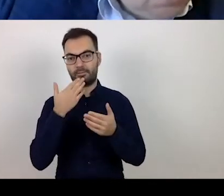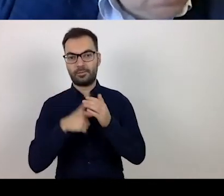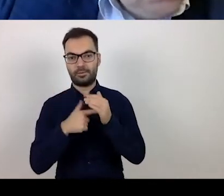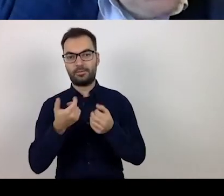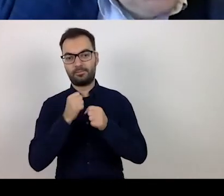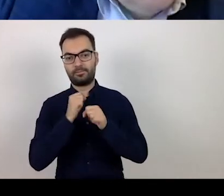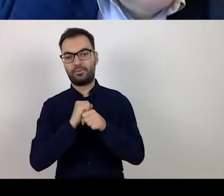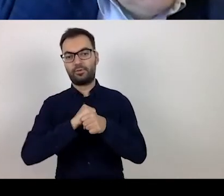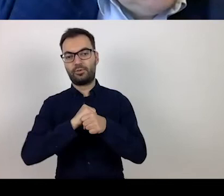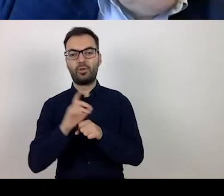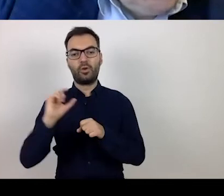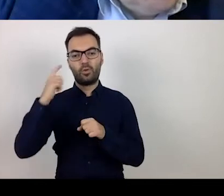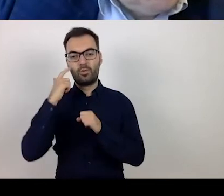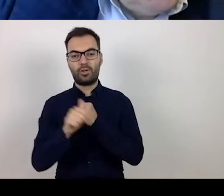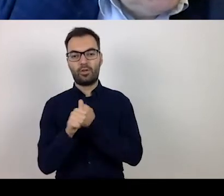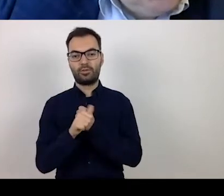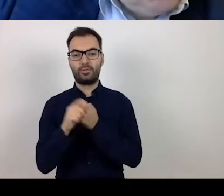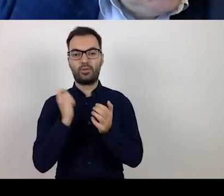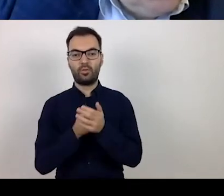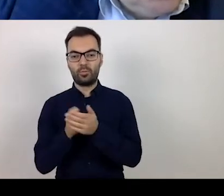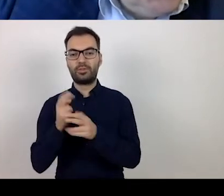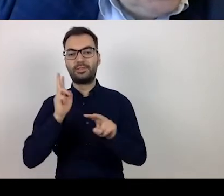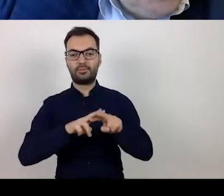Primarily, purchasing sanitising equipment,